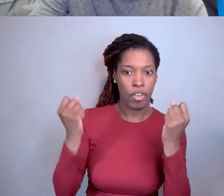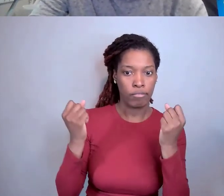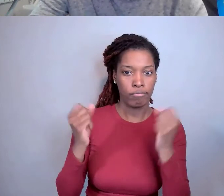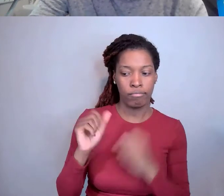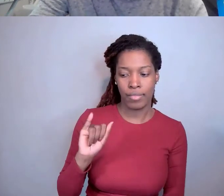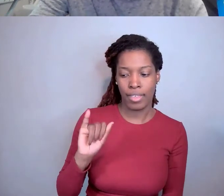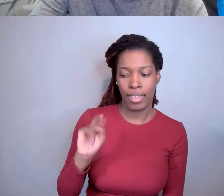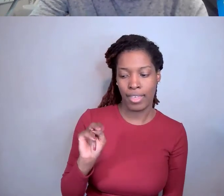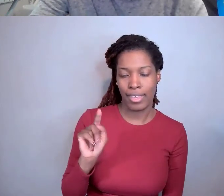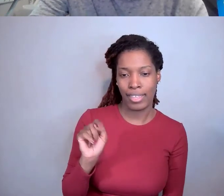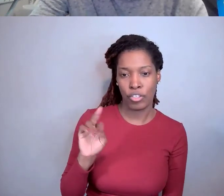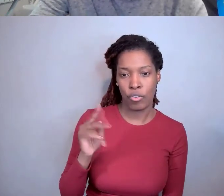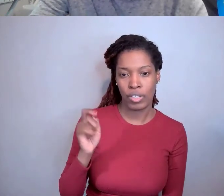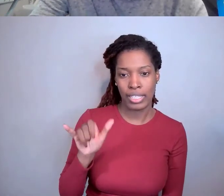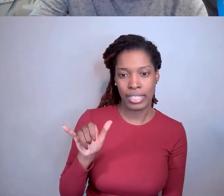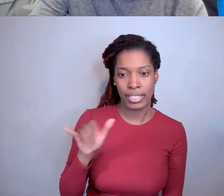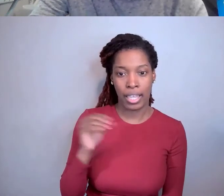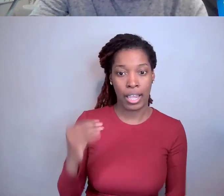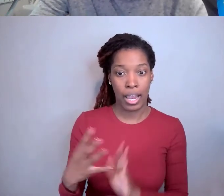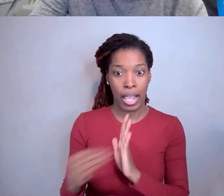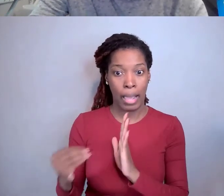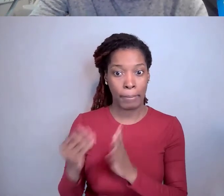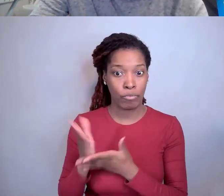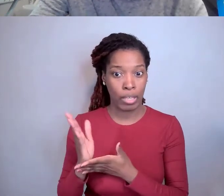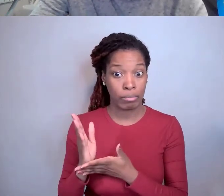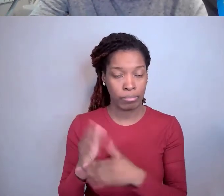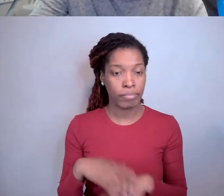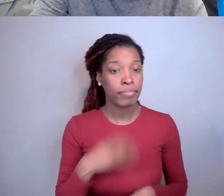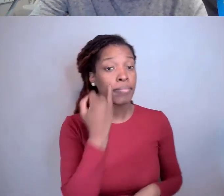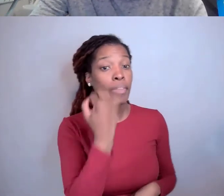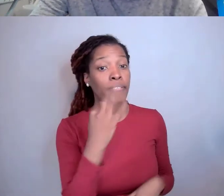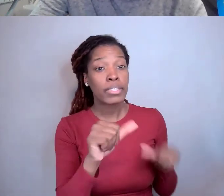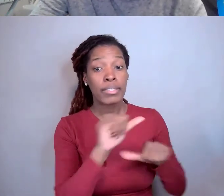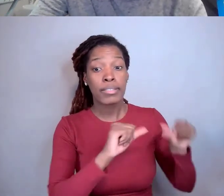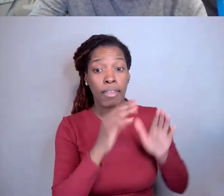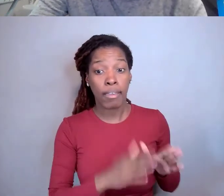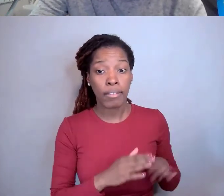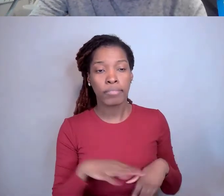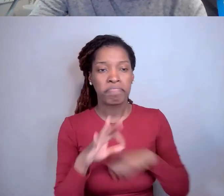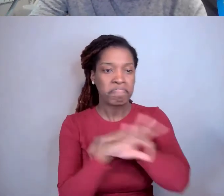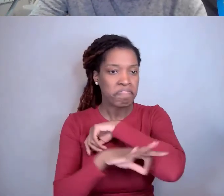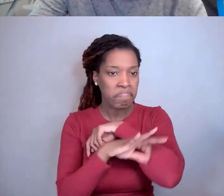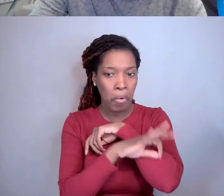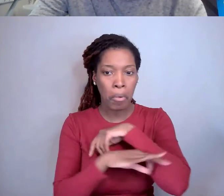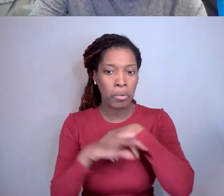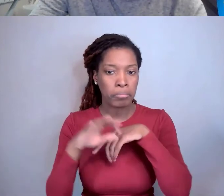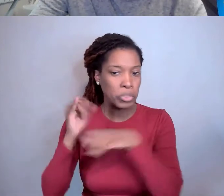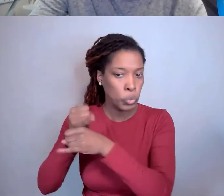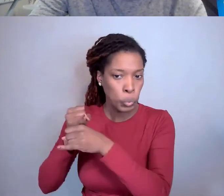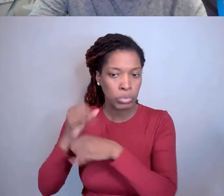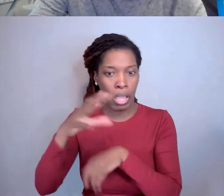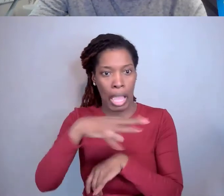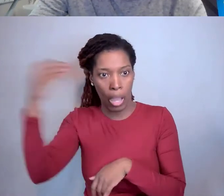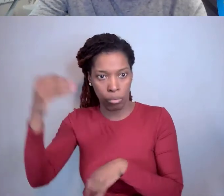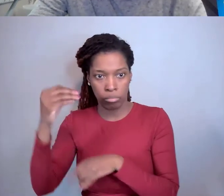So if a scientist in a foreign institution outside the United States violates research integrity and copyright,